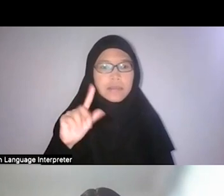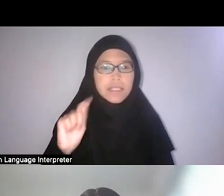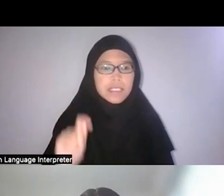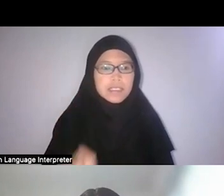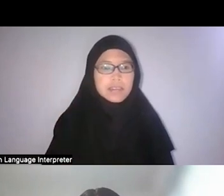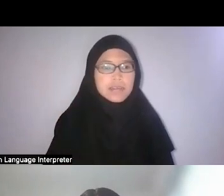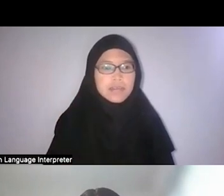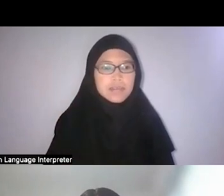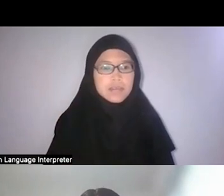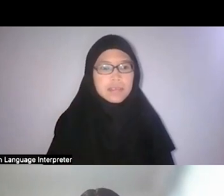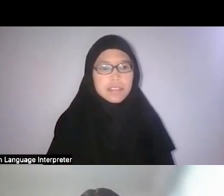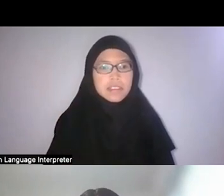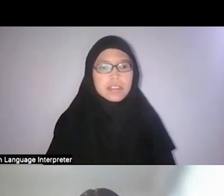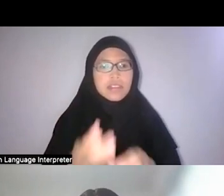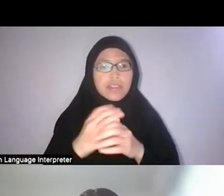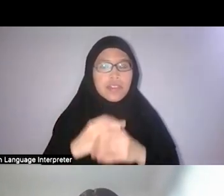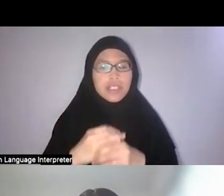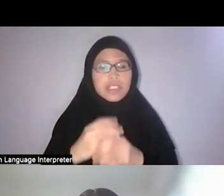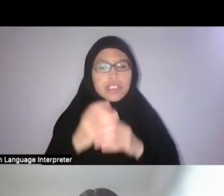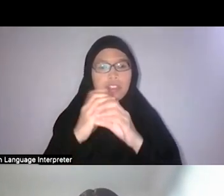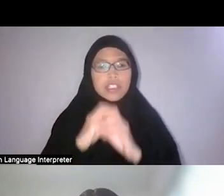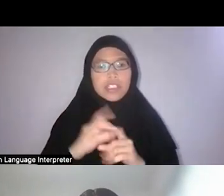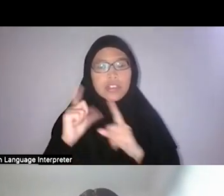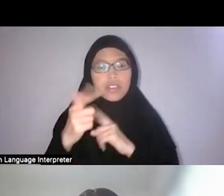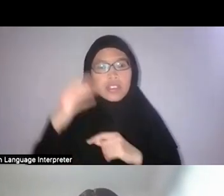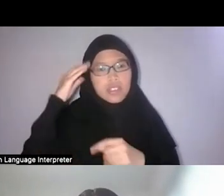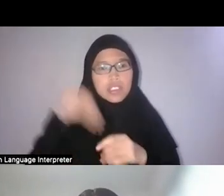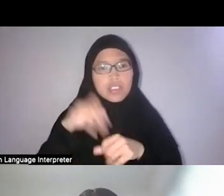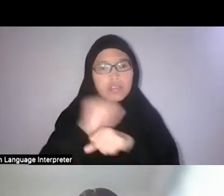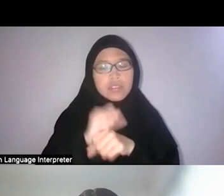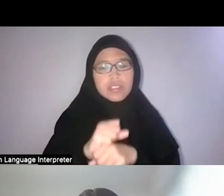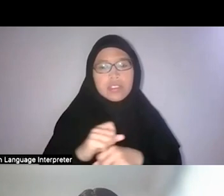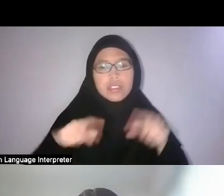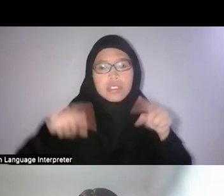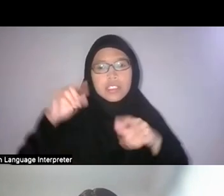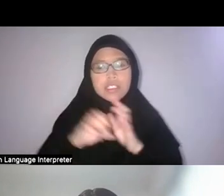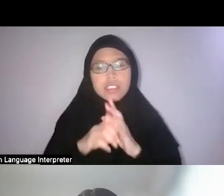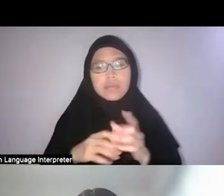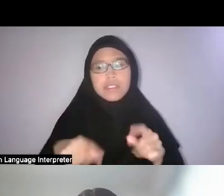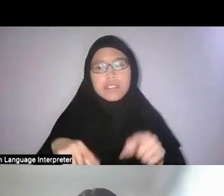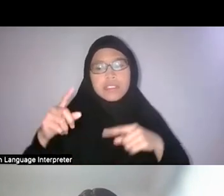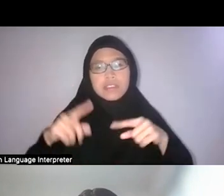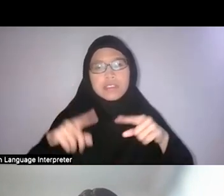For example, he described various species of pufferfish along with their Malay names.